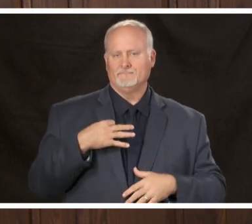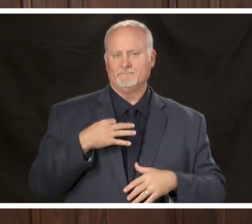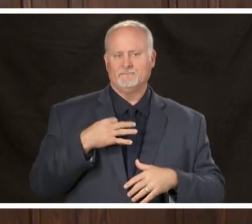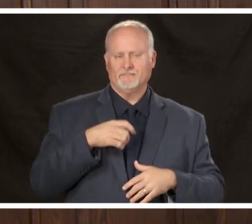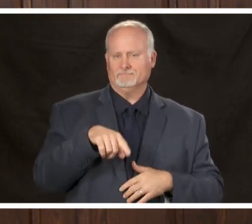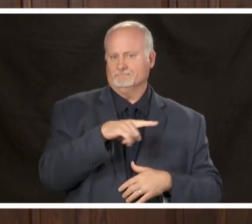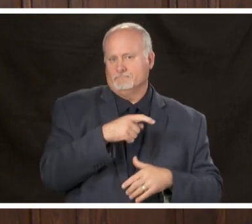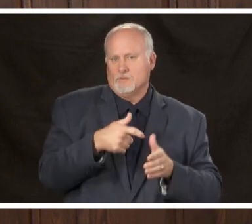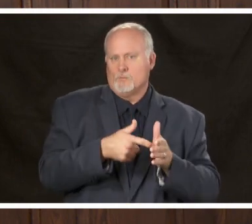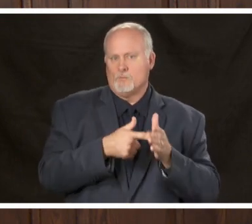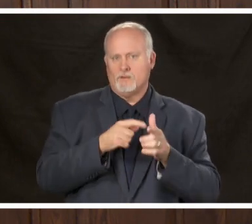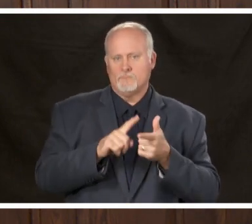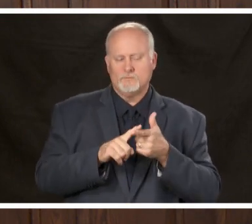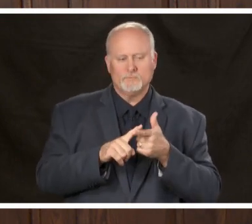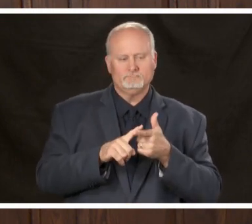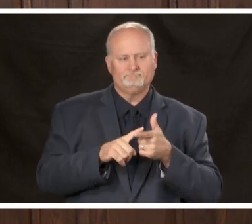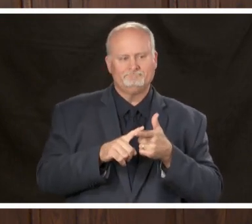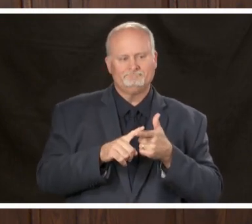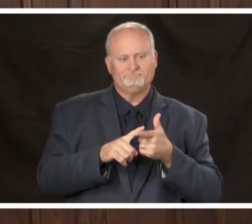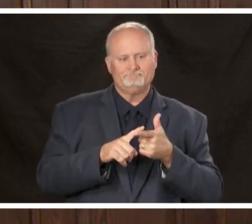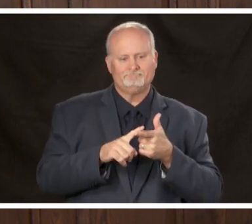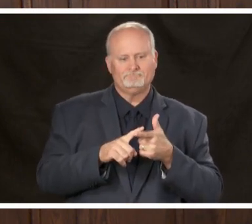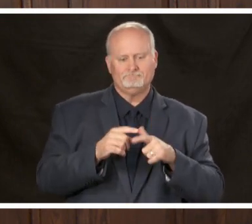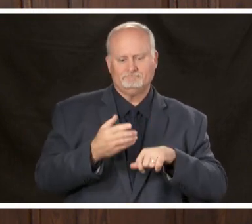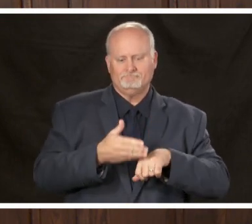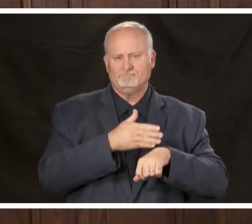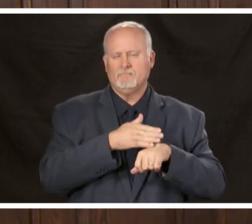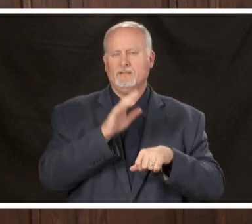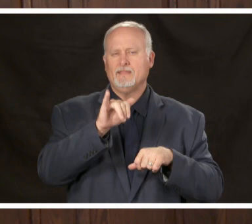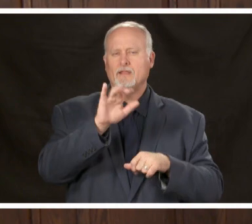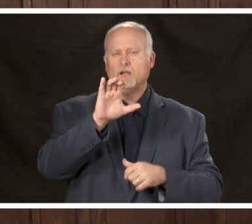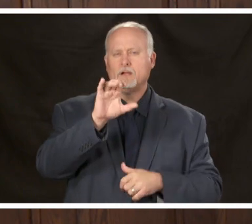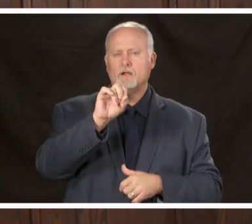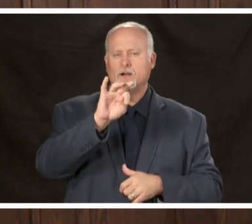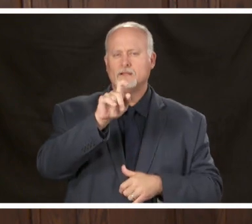increase the contact tracing and individual quarantine that will be